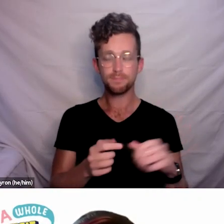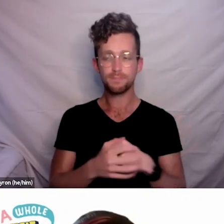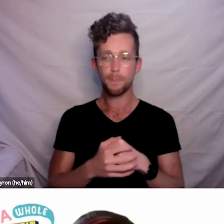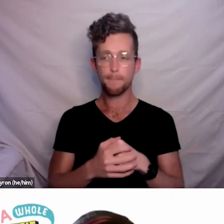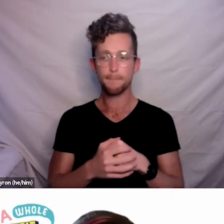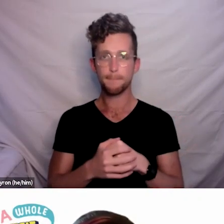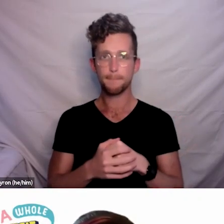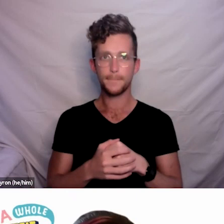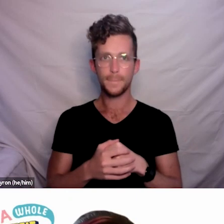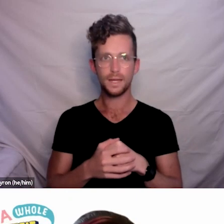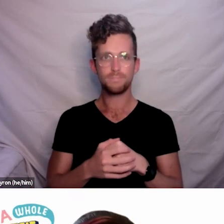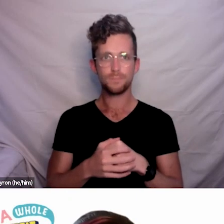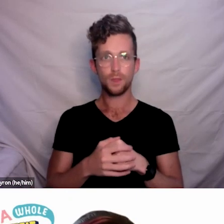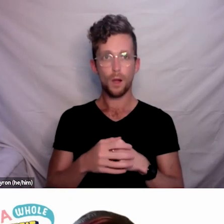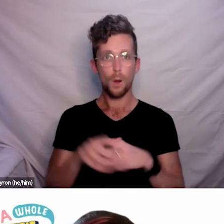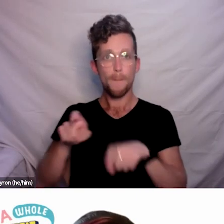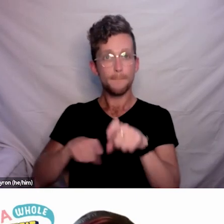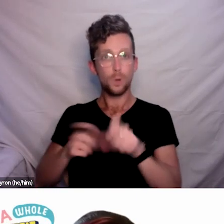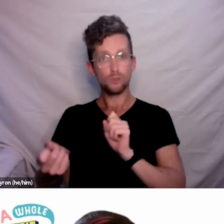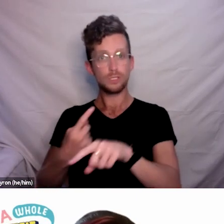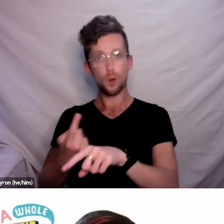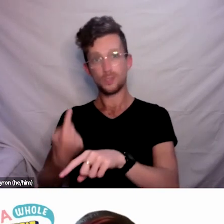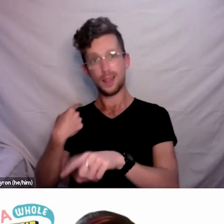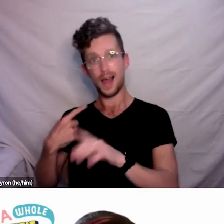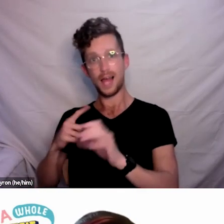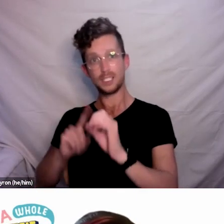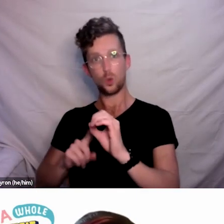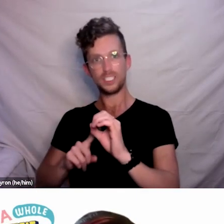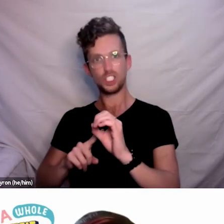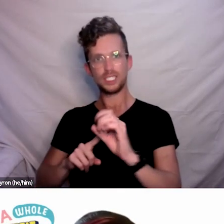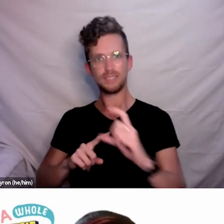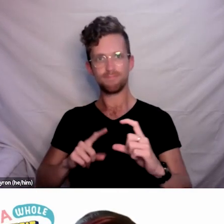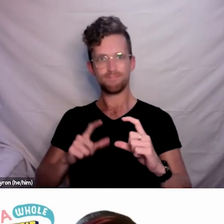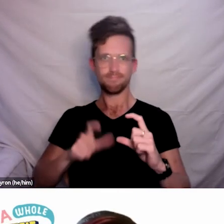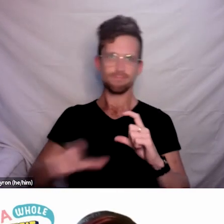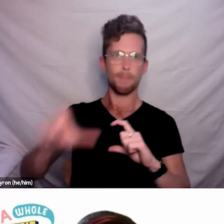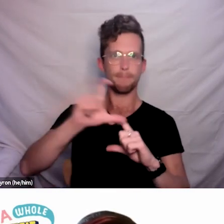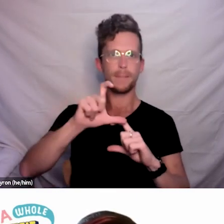Paula’s response to the last question, because I guess the last few weeks have really reminded us